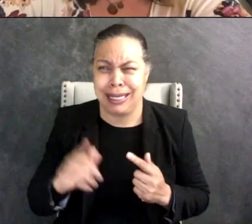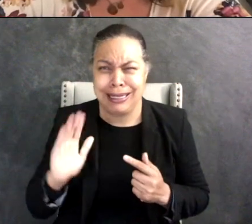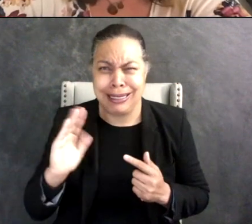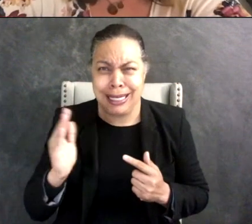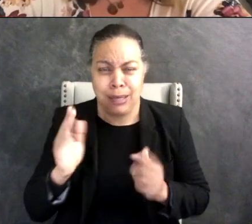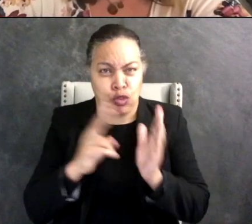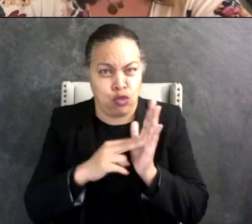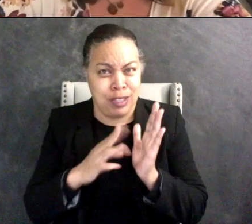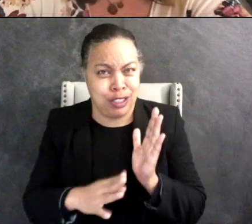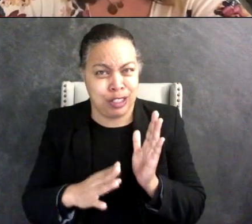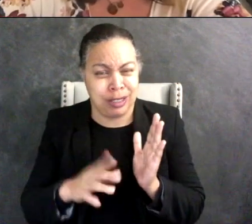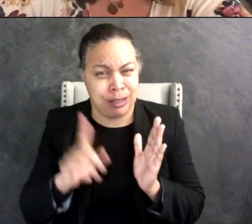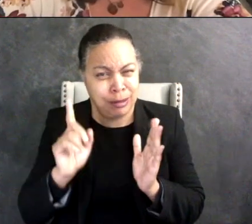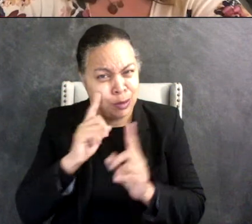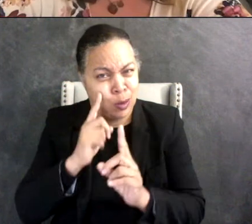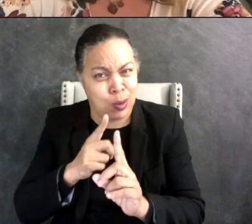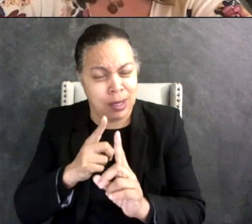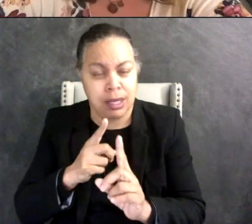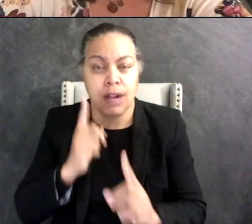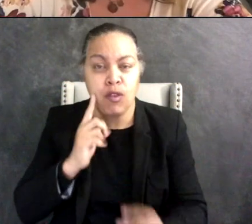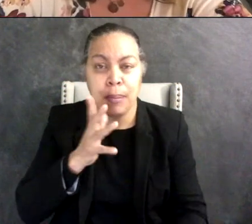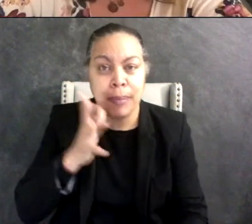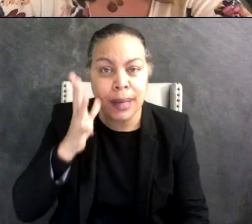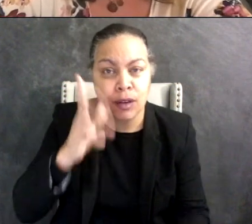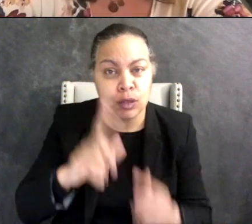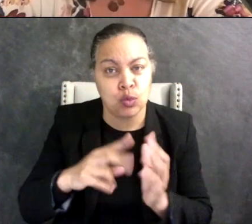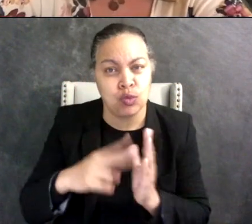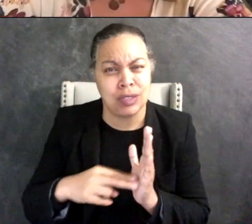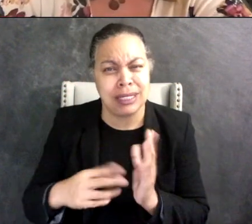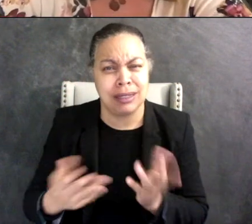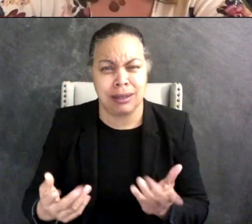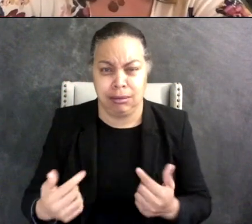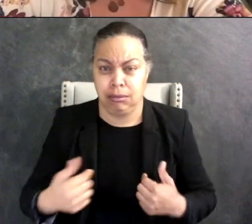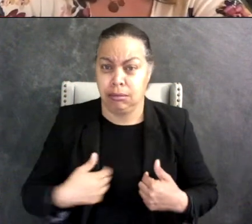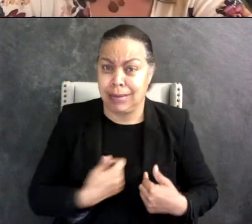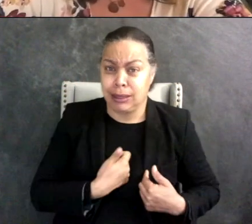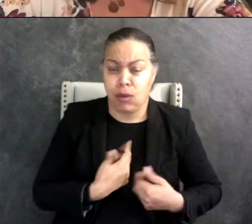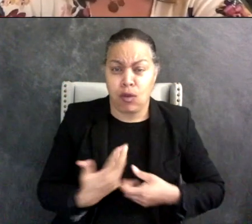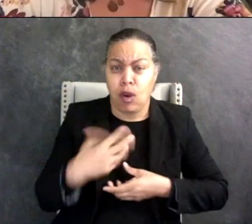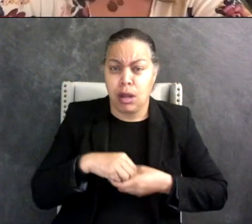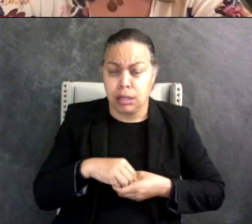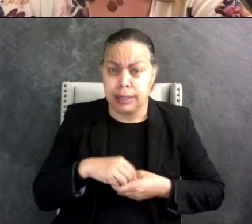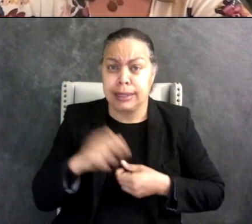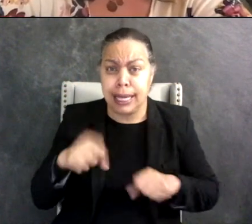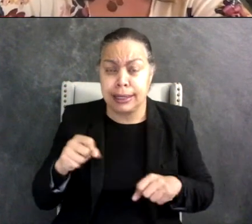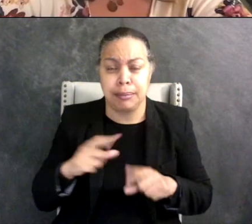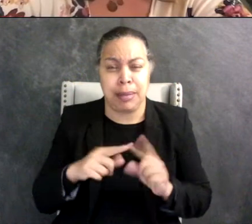and I'm autistic myself but even before I recognized that or like